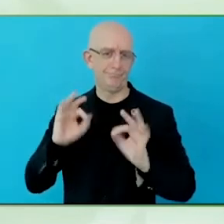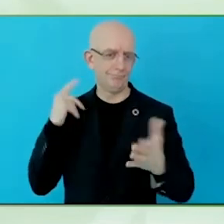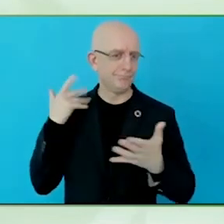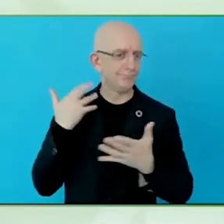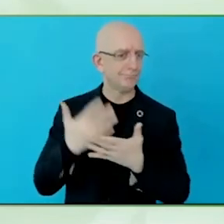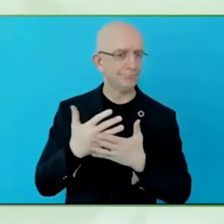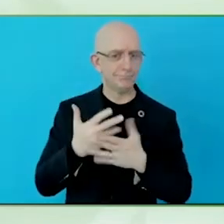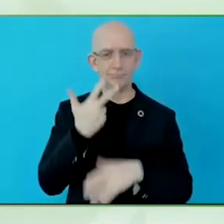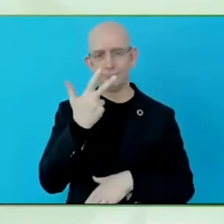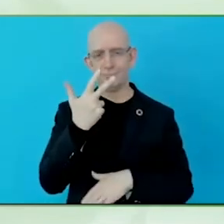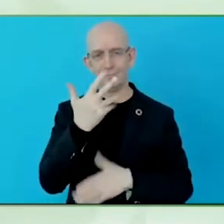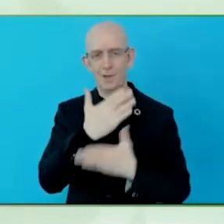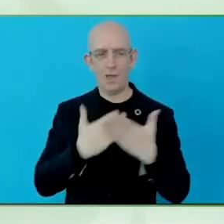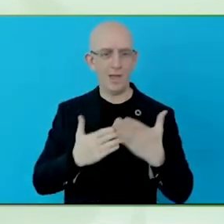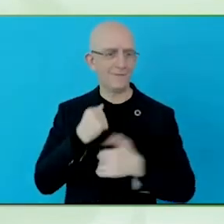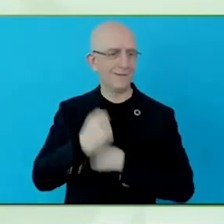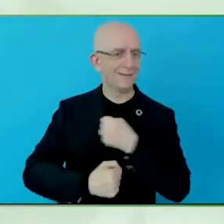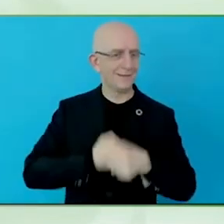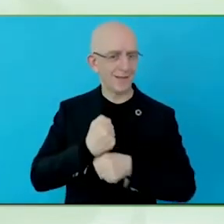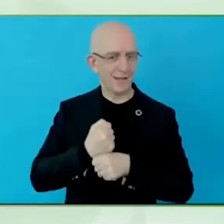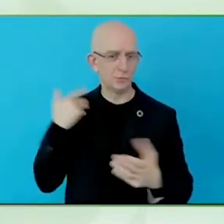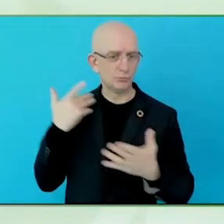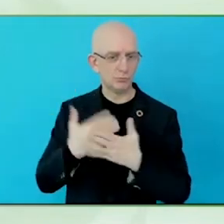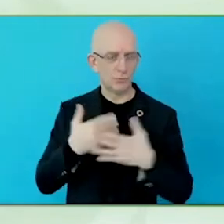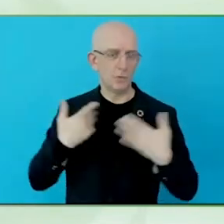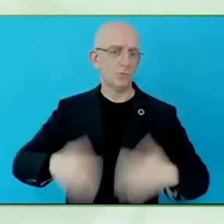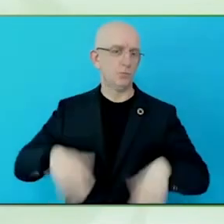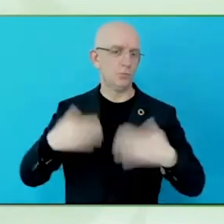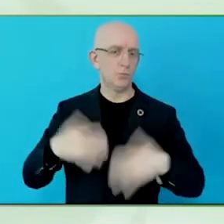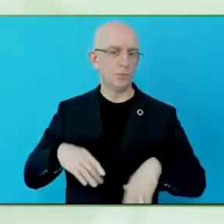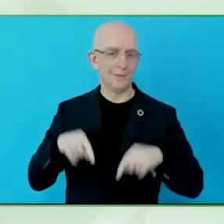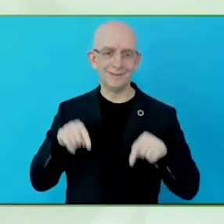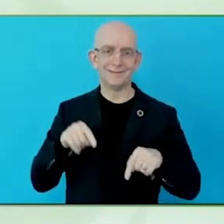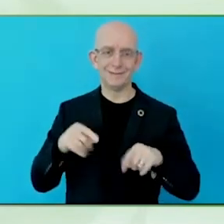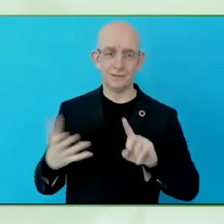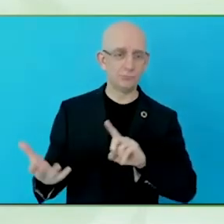We all know of the need for assistive technology is huge, and